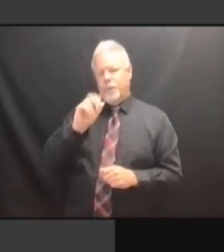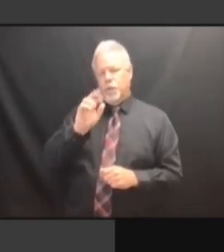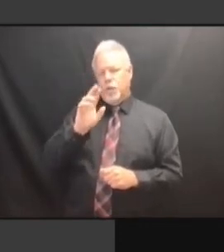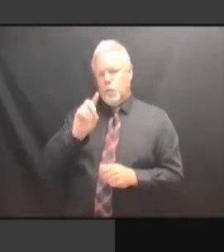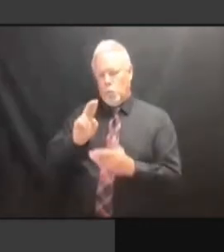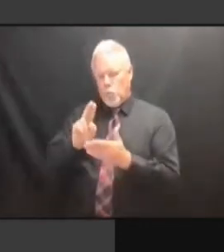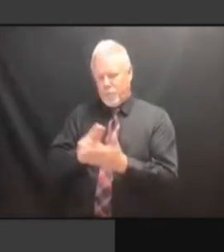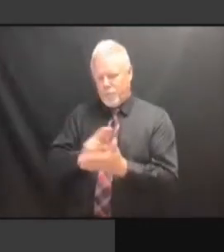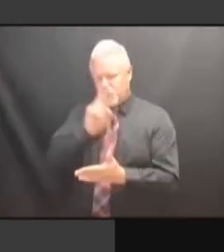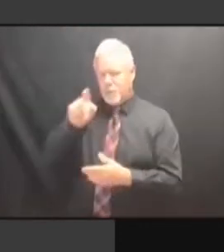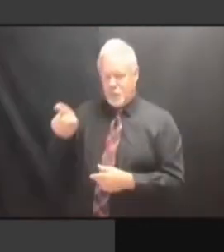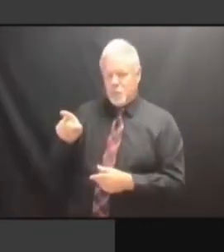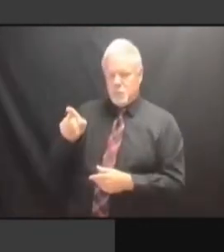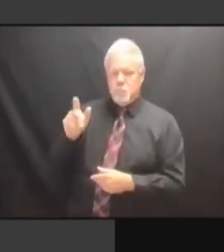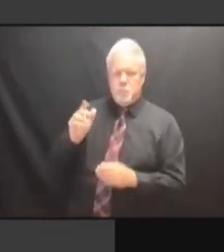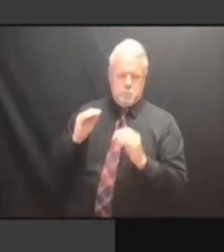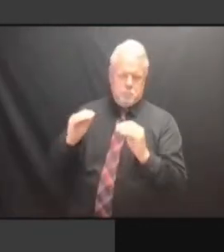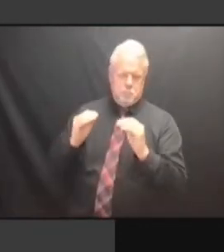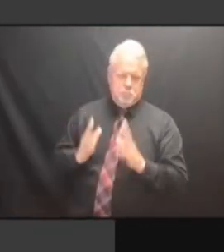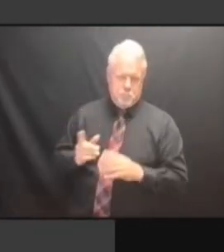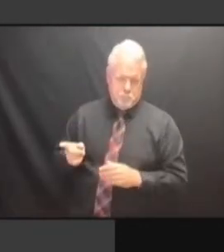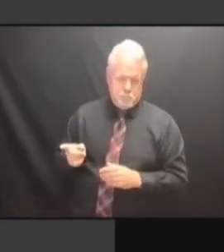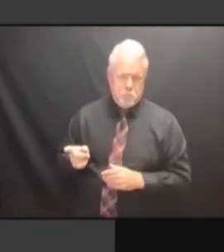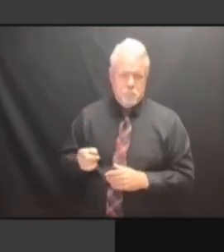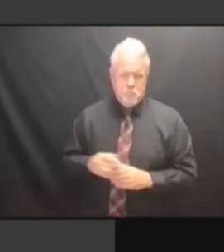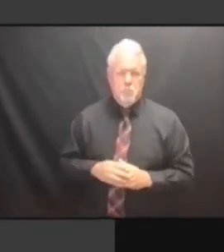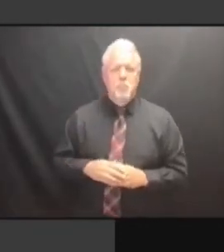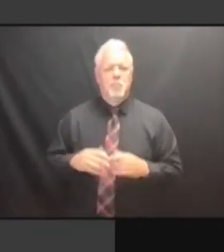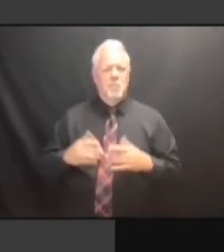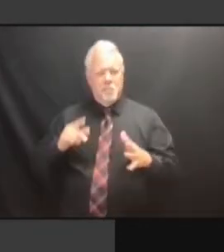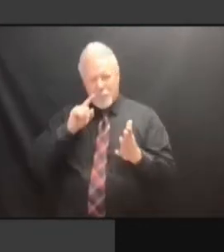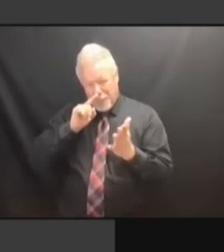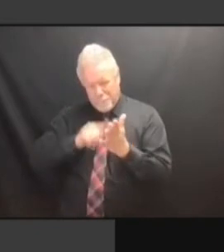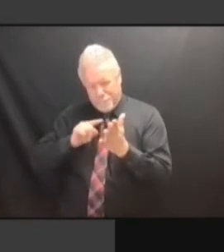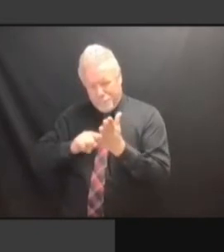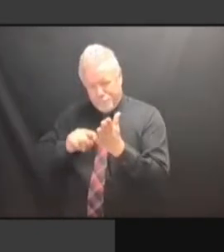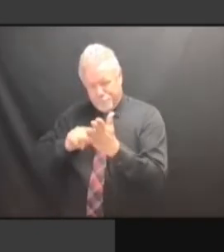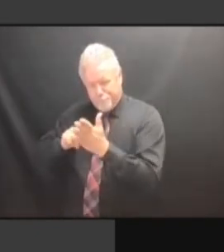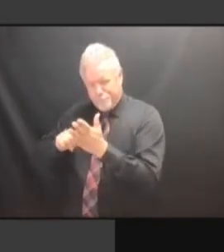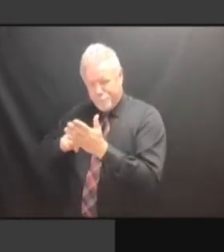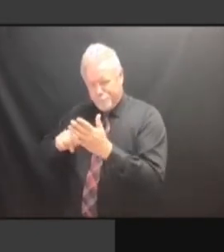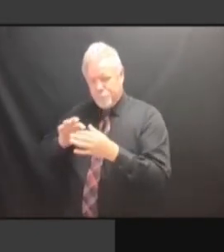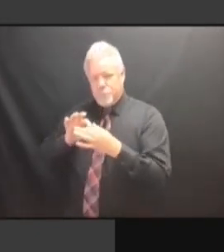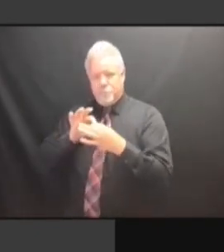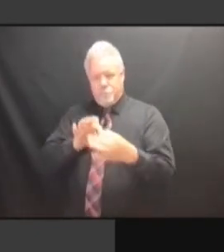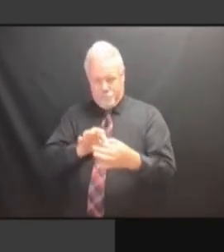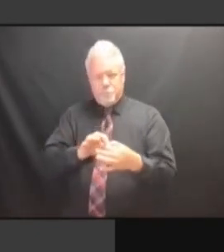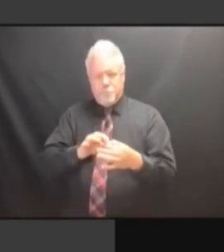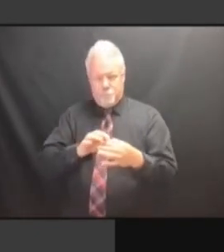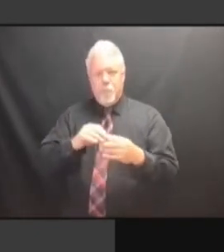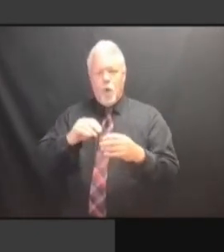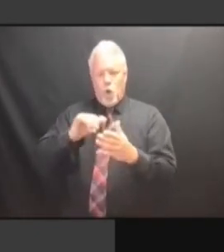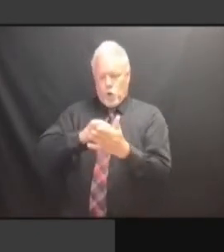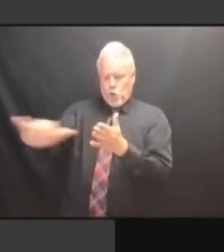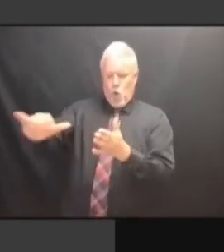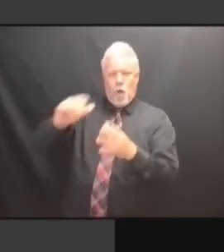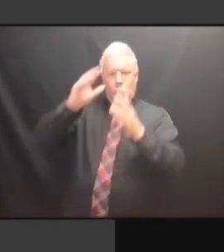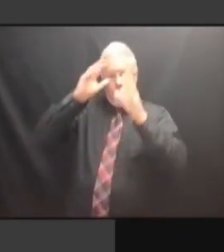THERE MUST BE A MISTAKE IN THE NEW YORK THERE MUST BE A MISTAKE IN THE NEW YORK PRESIDENTIAL THERE MUST BE A MISTAKE IN THE NEW YORK PRESIDENTIAL VOTES NEW YORK PRESIDENTIAL VOTES NEW YORK PRESIDENTIAL VOTES BECAUSE NEW YORK PRESIDENTIAL VOTES BECAUSE ORANGE NEW YORK PRESIDENTIAL VOTES BECAUSE ORANGE COUNTY NEW YORK PRESIDENTIAL VOTES BECAUSE ORANGE COUNTY HAS NEW YORK PRESIDENTIAL VOTES BECAUSE ORANGE COUNTY HAS SEVEN BECAUSE ORANGE COUNTY HAS SEVEN BECAUSE ORANGE COUNTY HAS SEVEN TIMES BECAUSE ORANGE COUNTY HAS SEVEN TIMES THE BECAUSE ORANGE COUNTY HAS SEVEN TIMES THE RATE BECAUSE ORANGE COUNTY HAS SEVEN TIMES THE RATE OF